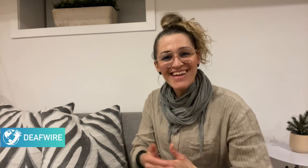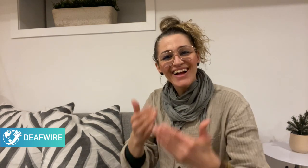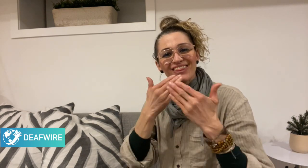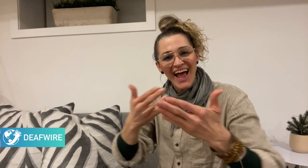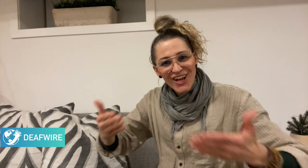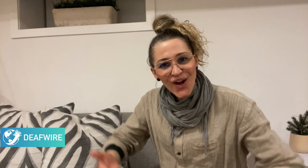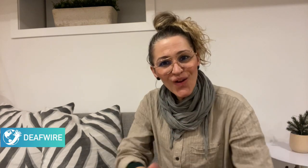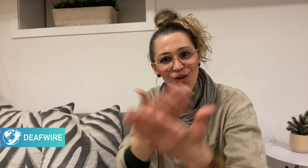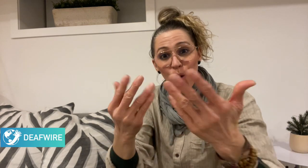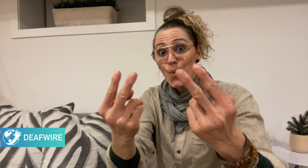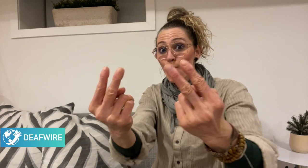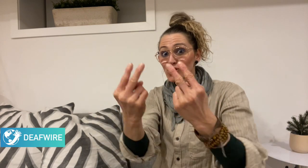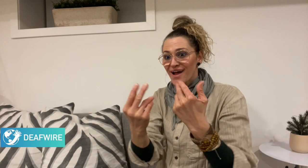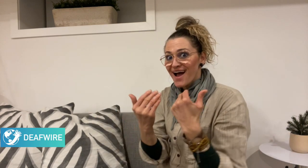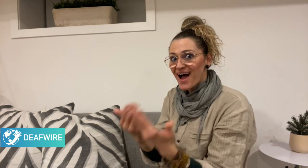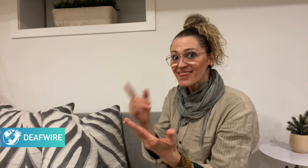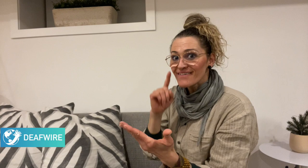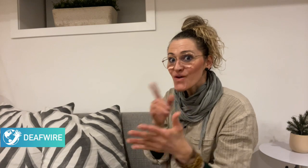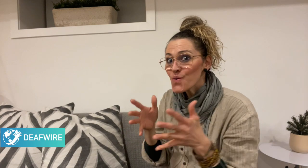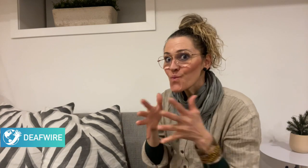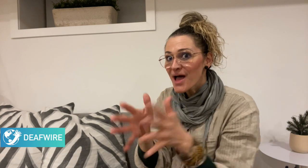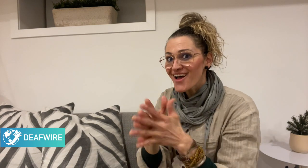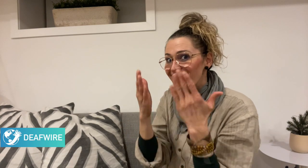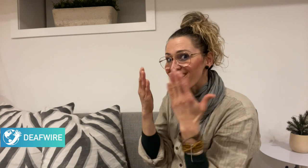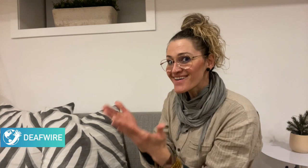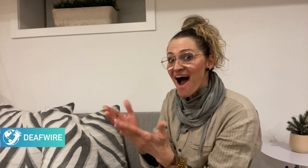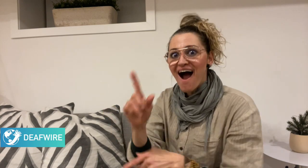Thank you for watching DeafWire!